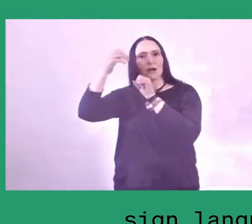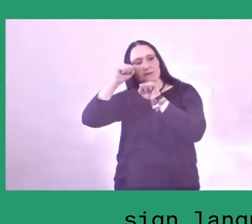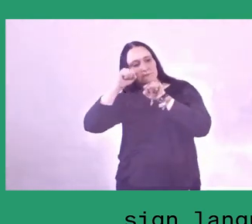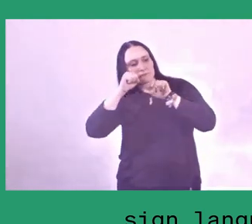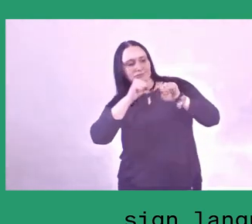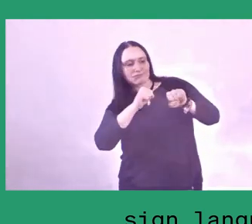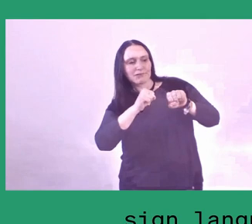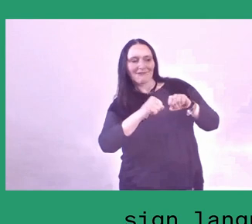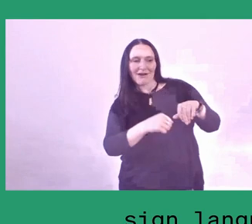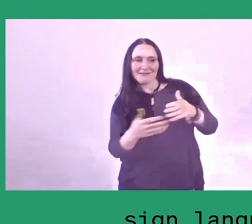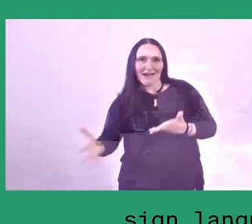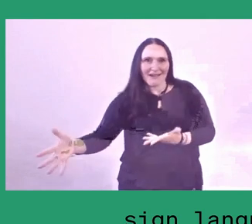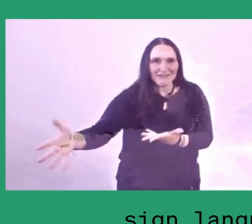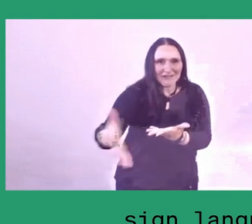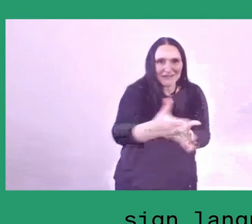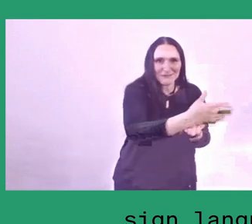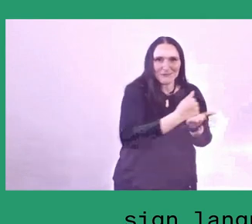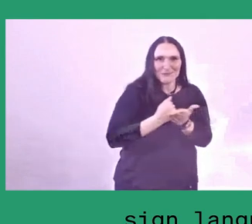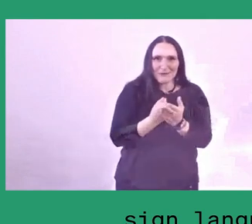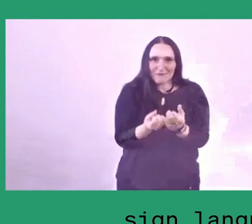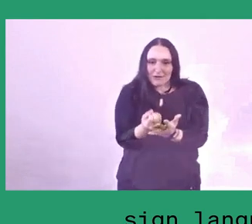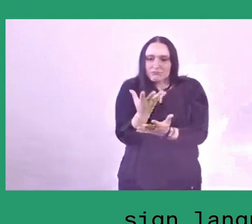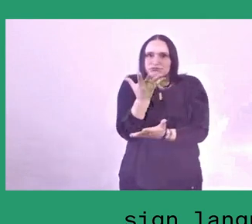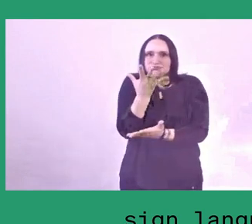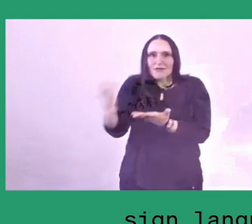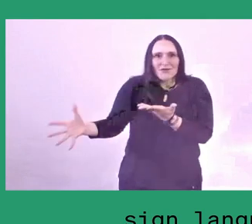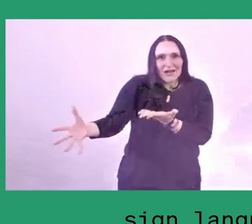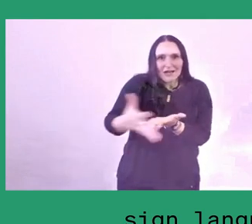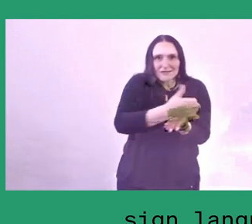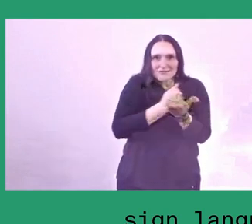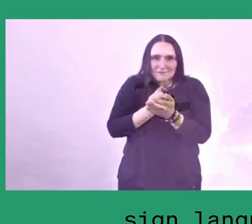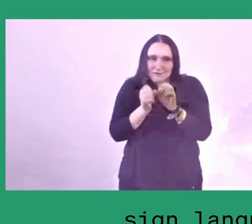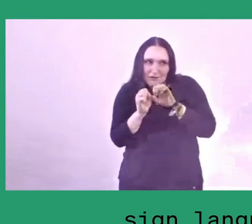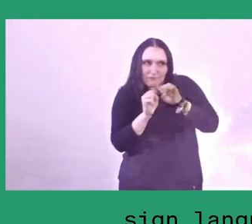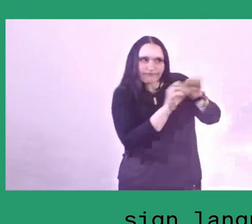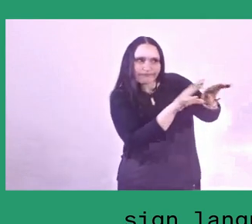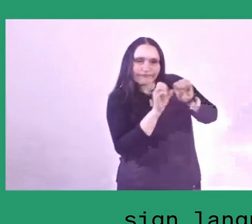And there were some religious groups that said that this is haram,